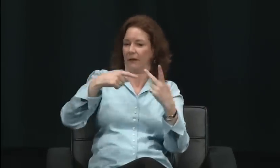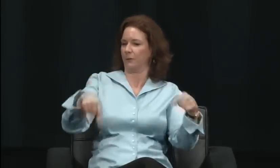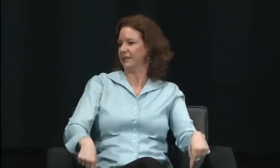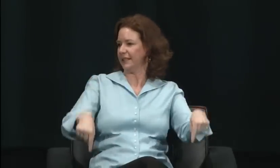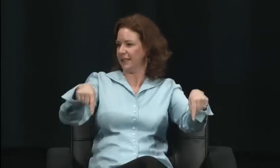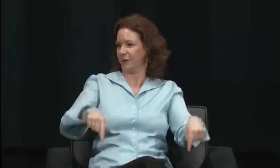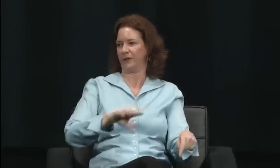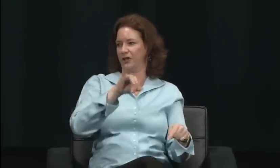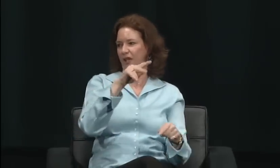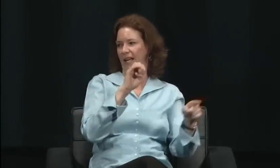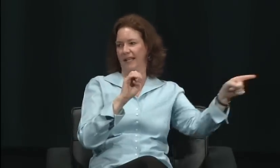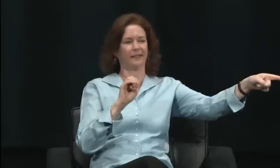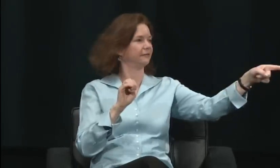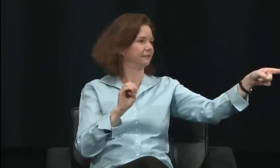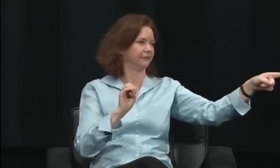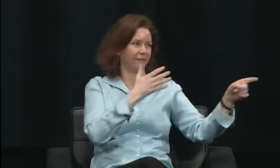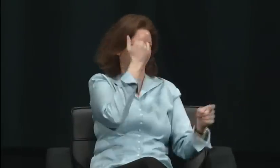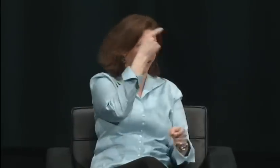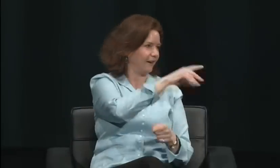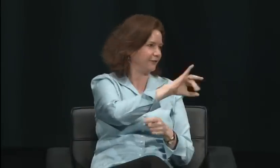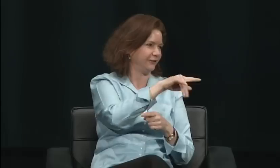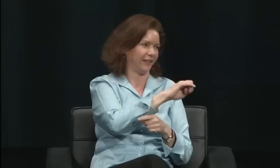I thought it was time. And I was supportive of it. Absolutely.